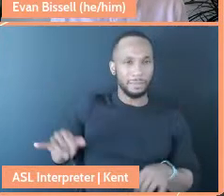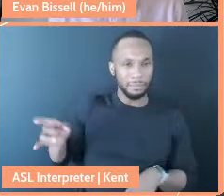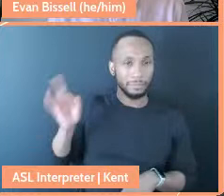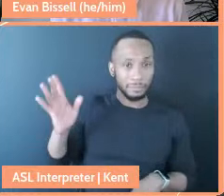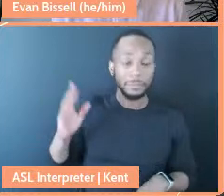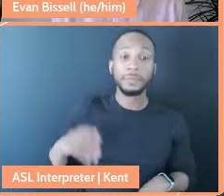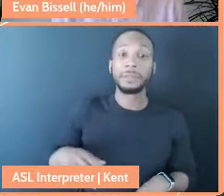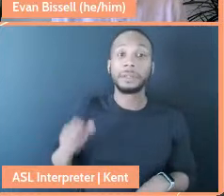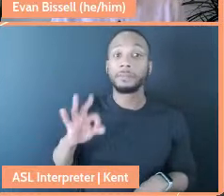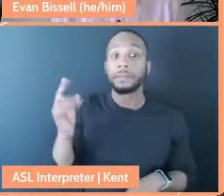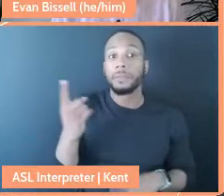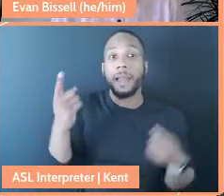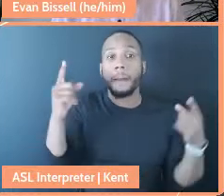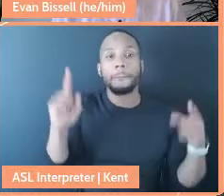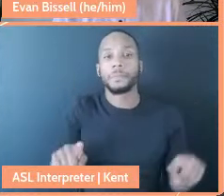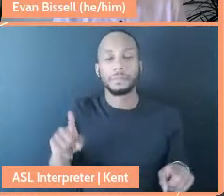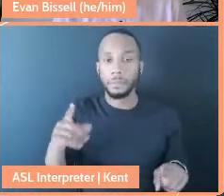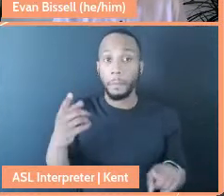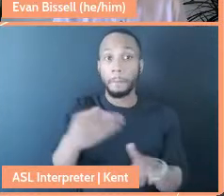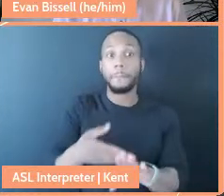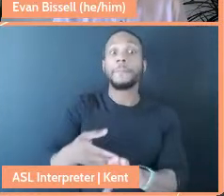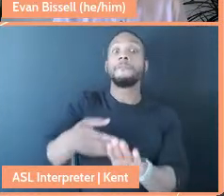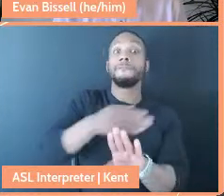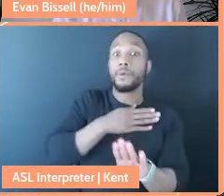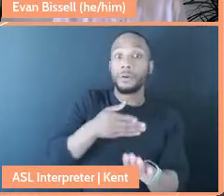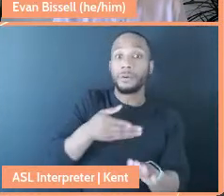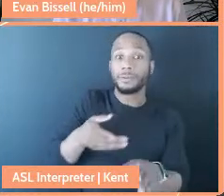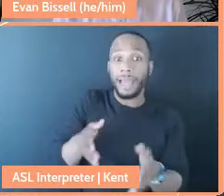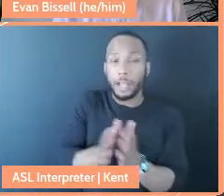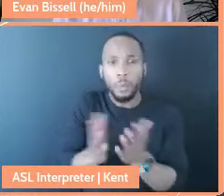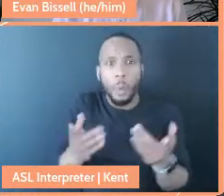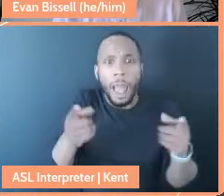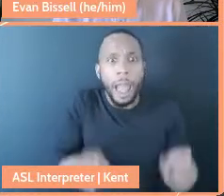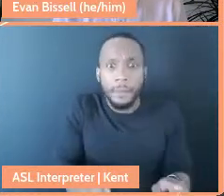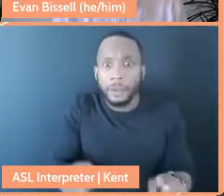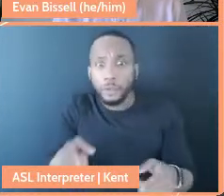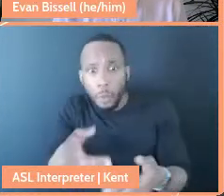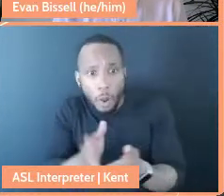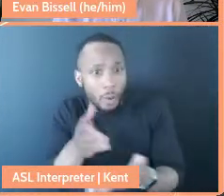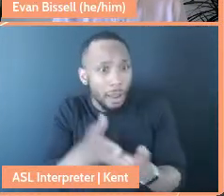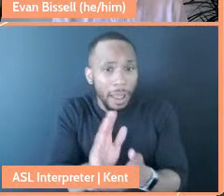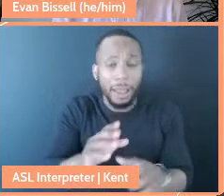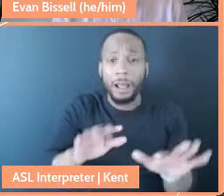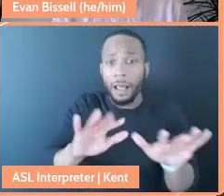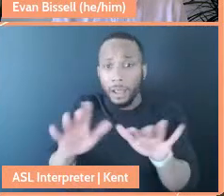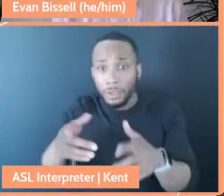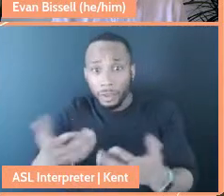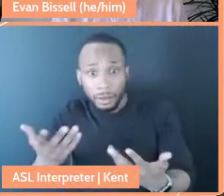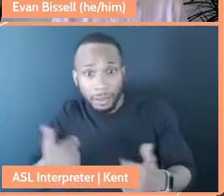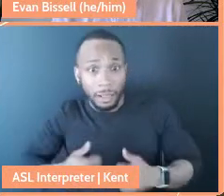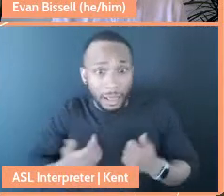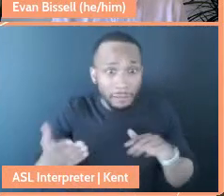happened and it's like before they ask you what happened, before they ask you if you're okay, before they ask you if you're going to live or die, it's like, "Do you have insurance?"